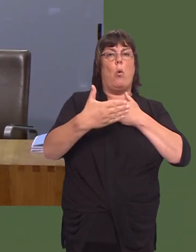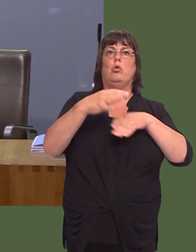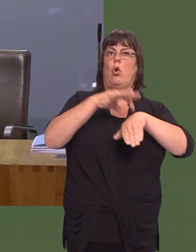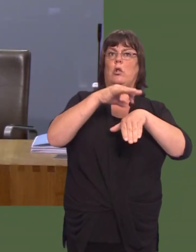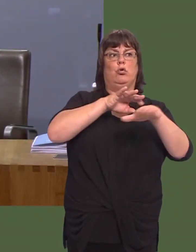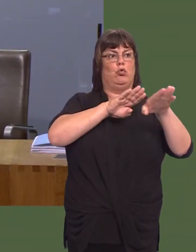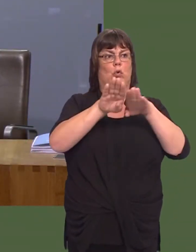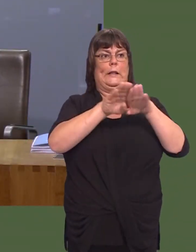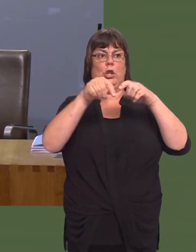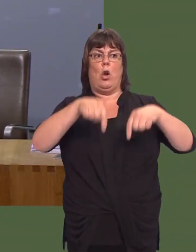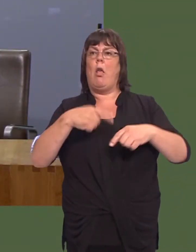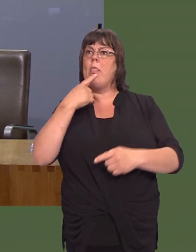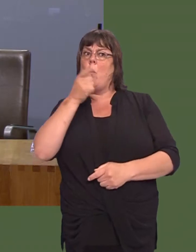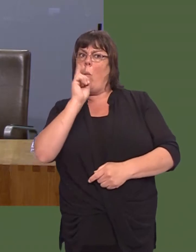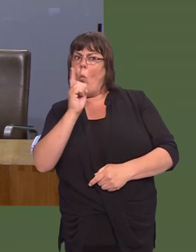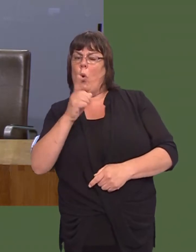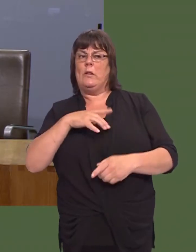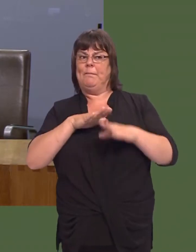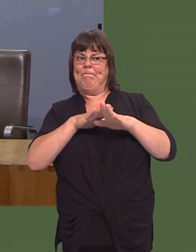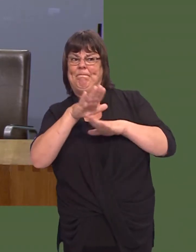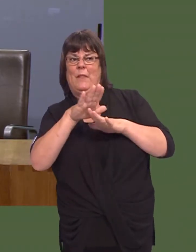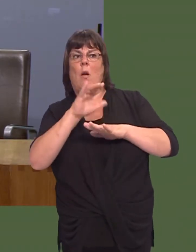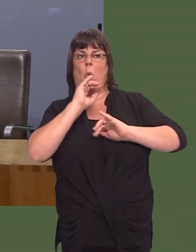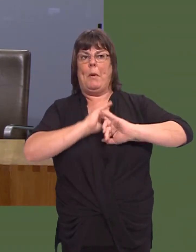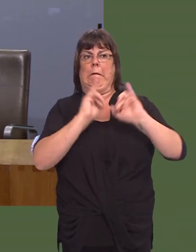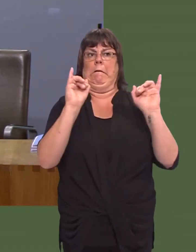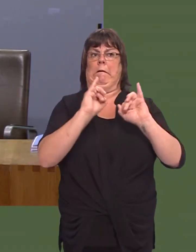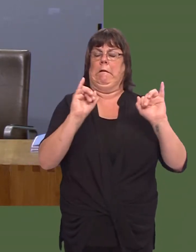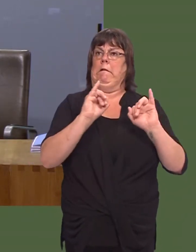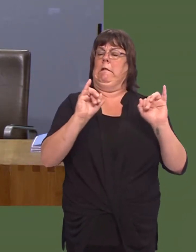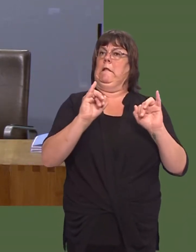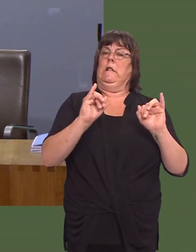more doctors in Wales, and they were warning of a crisis in general practitioner recruitment.